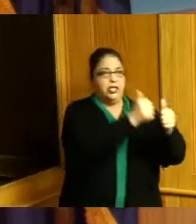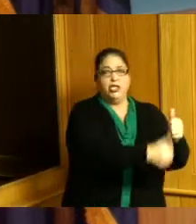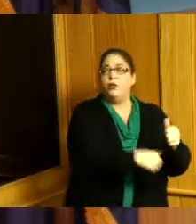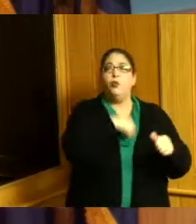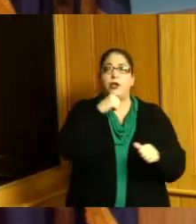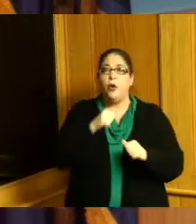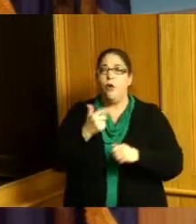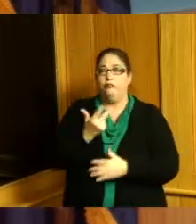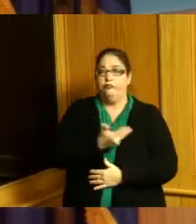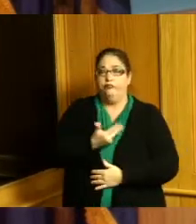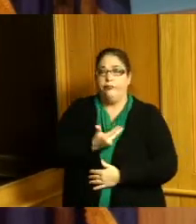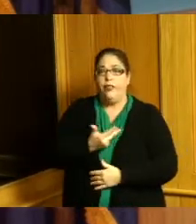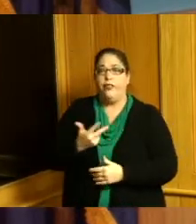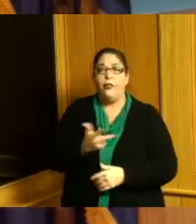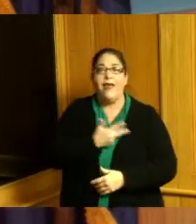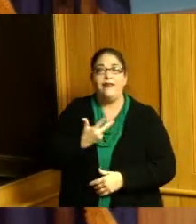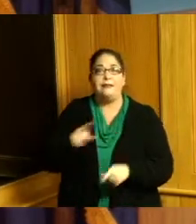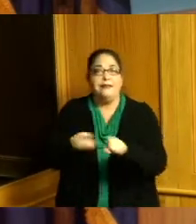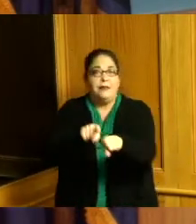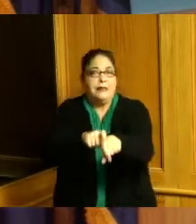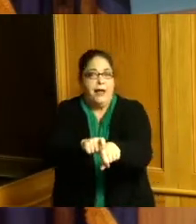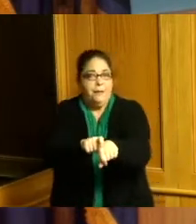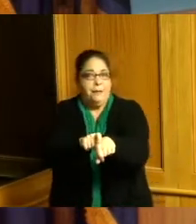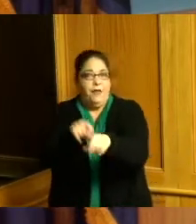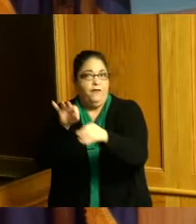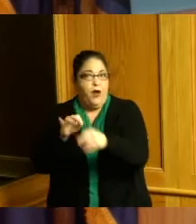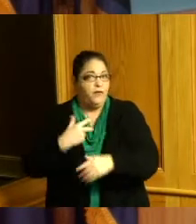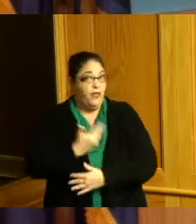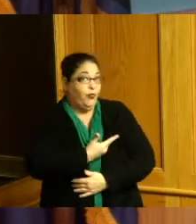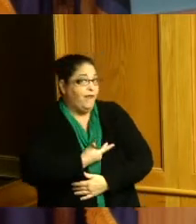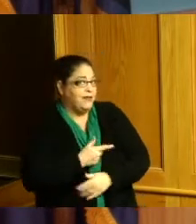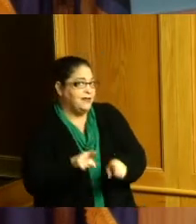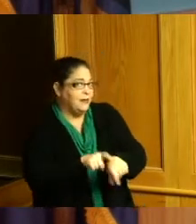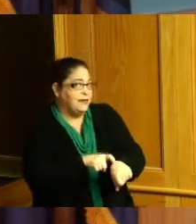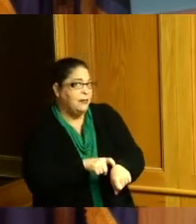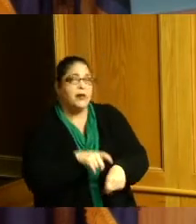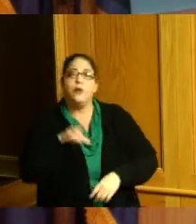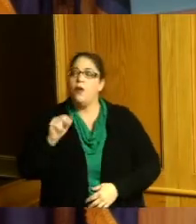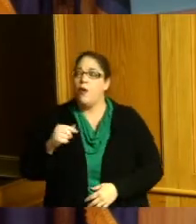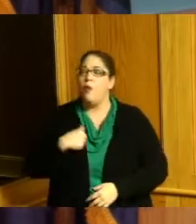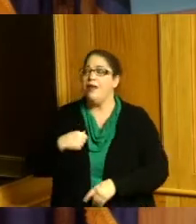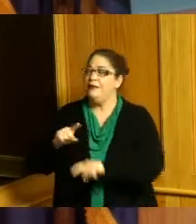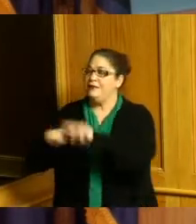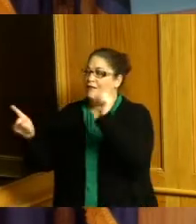a slate we run as an individual and then we come together and bring those individual ideas